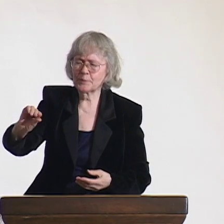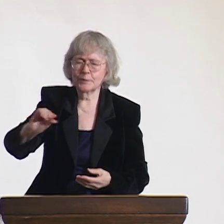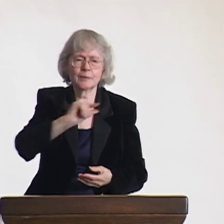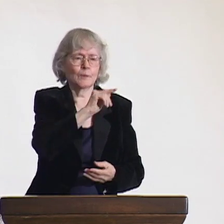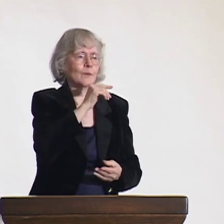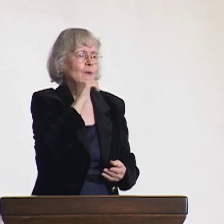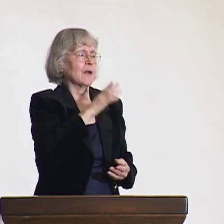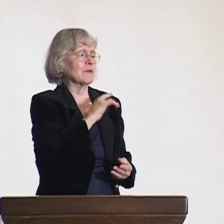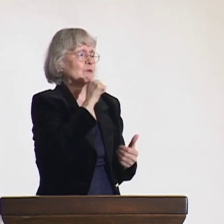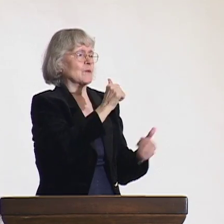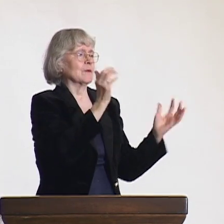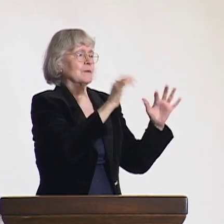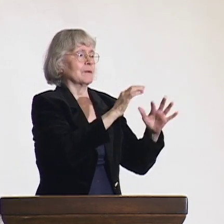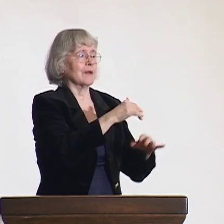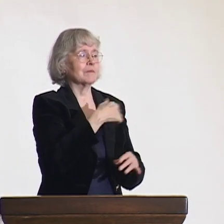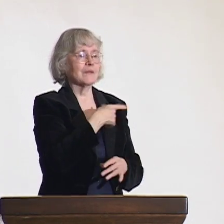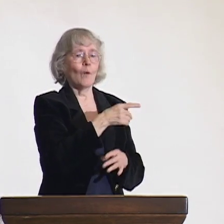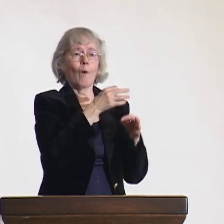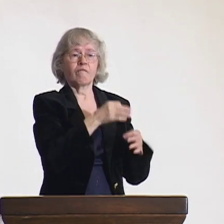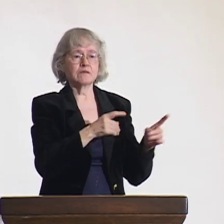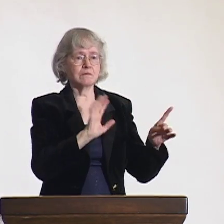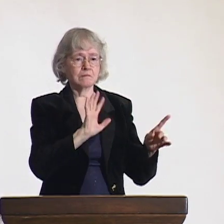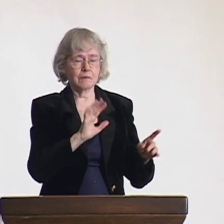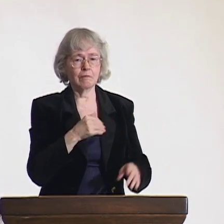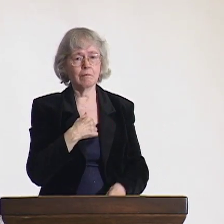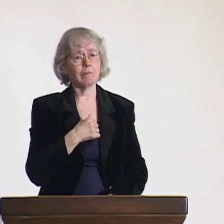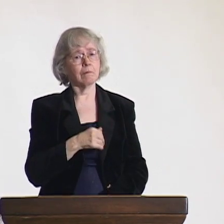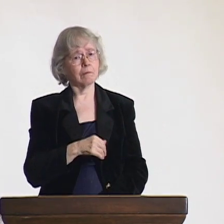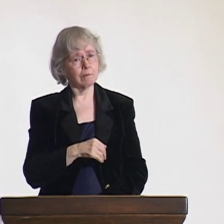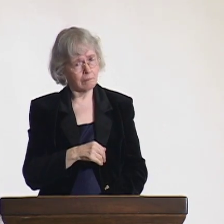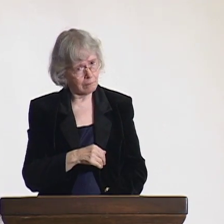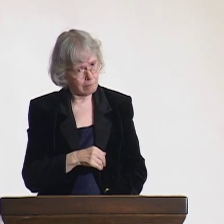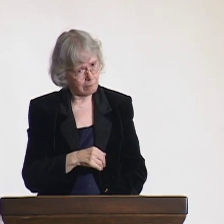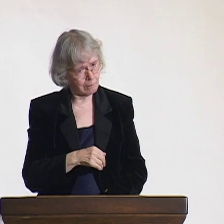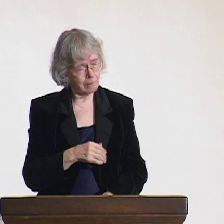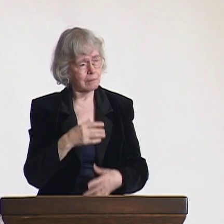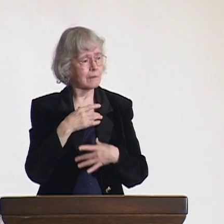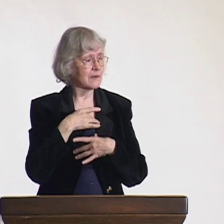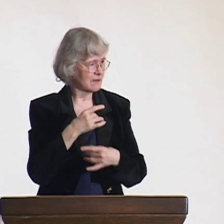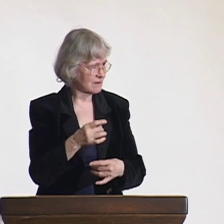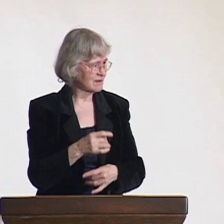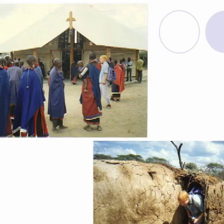of their proceeds from the sales of their craft items. I thought that was interesting.